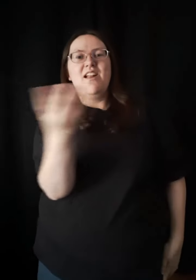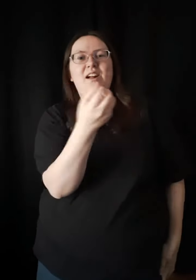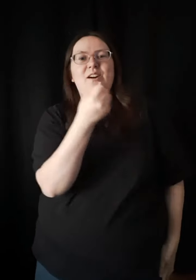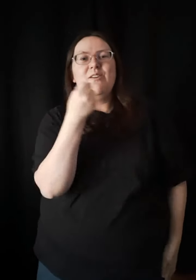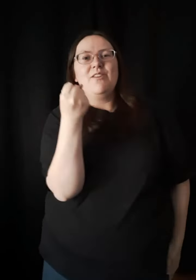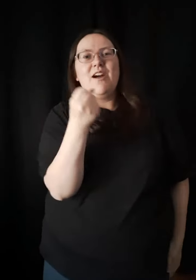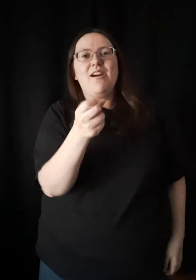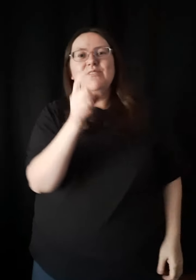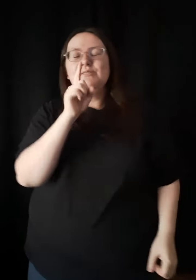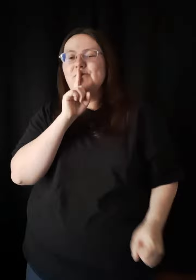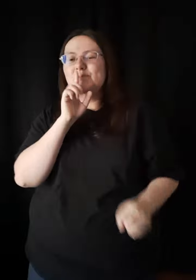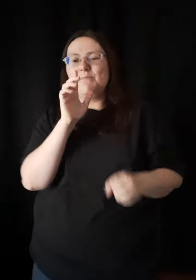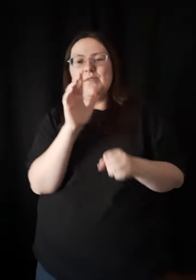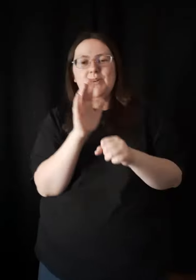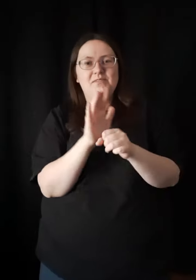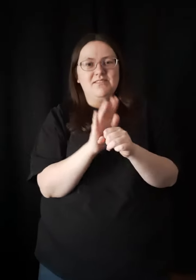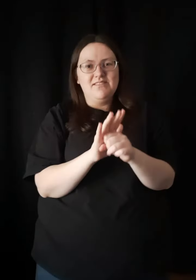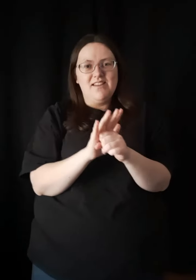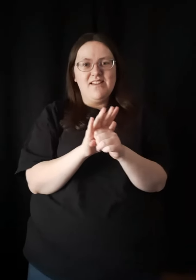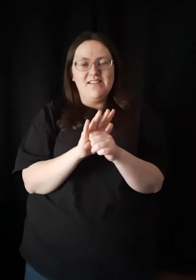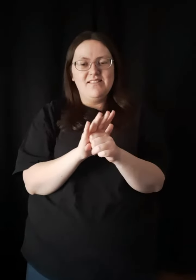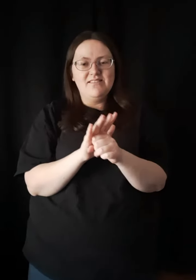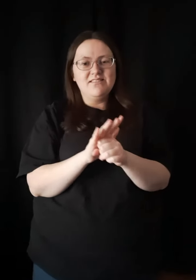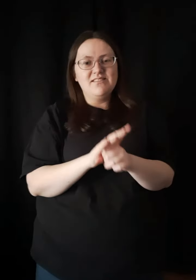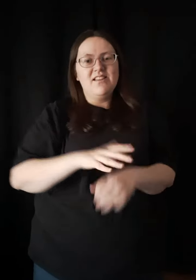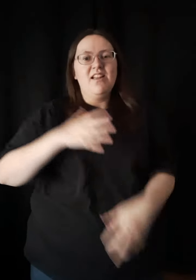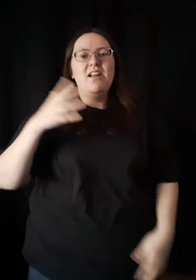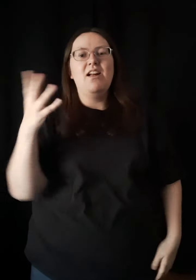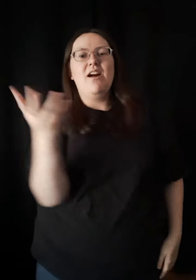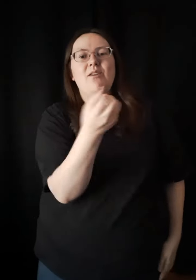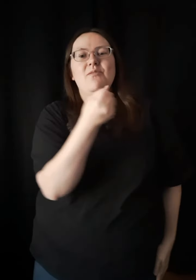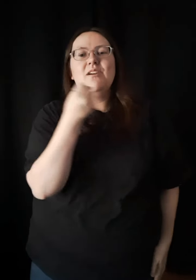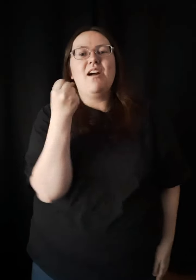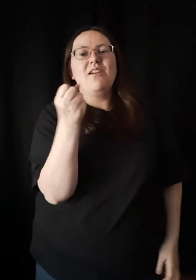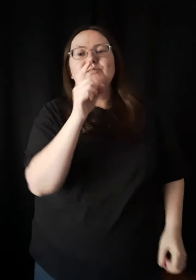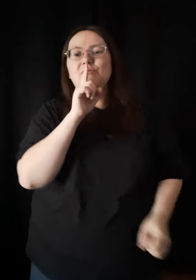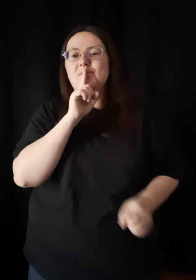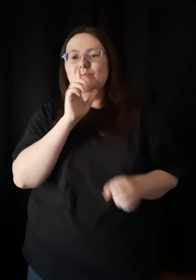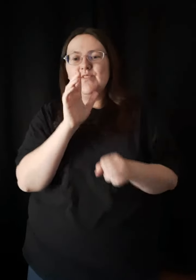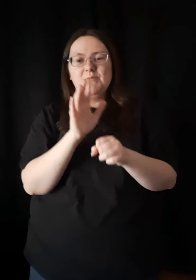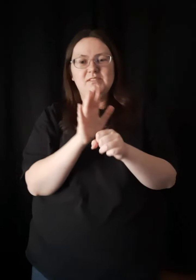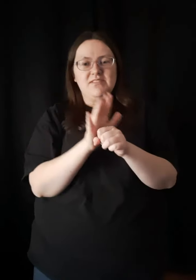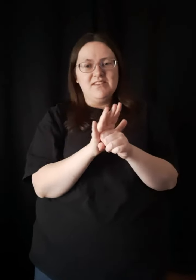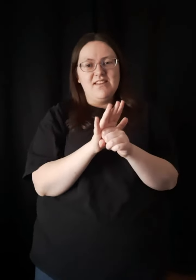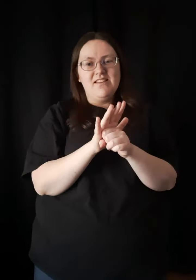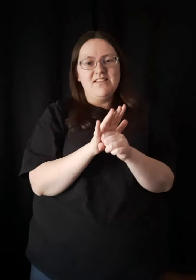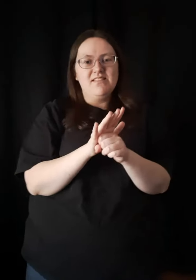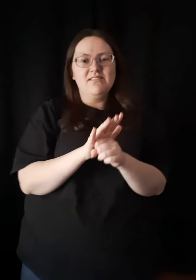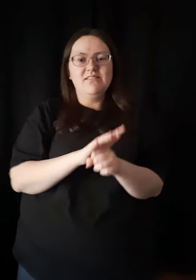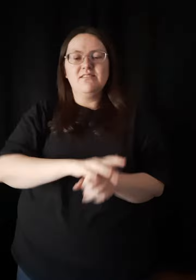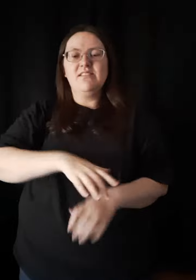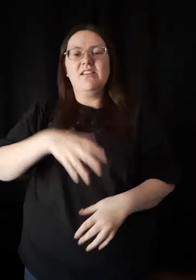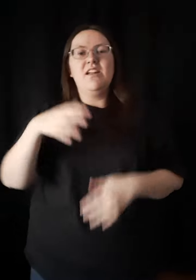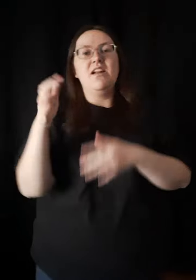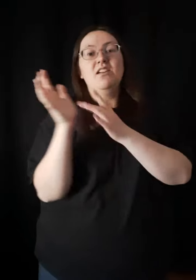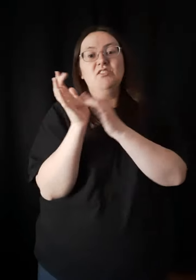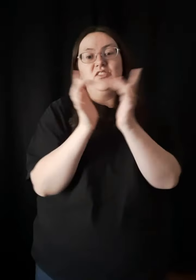And hold on to the promises Hold on to the promises